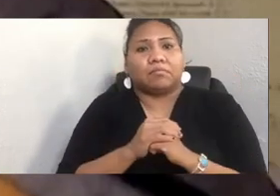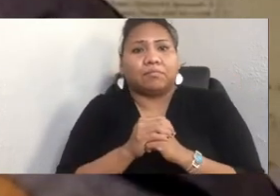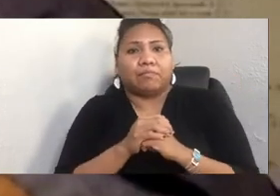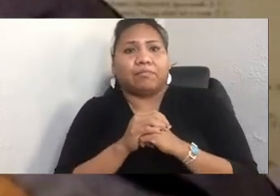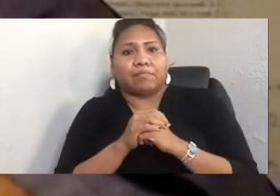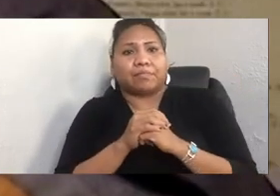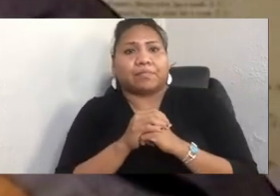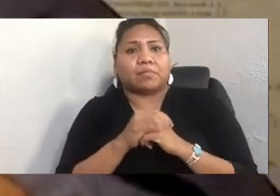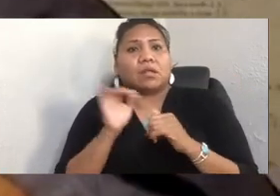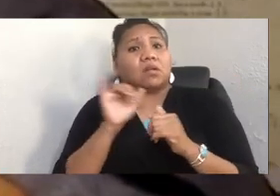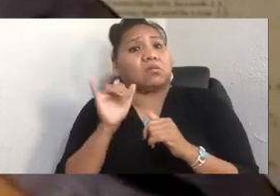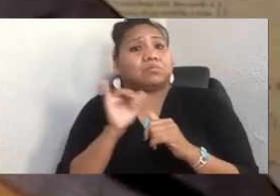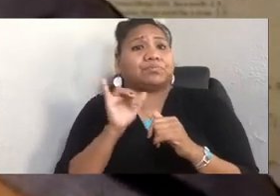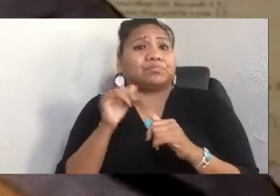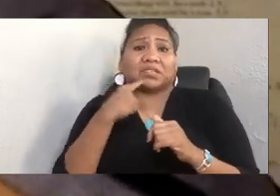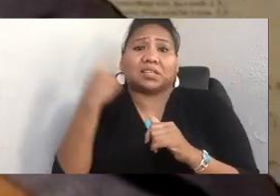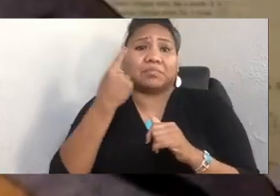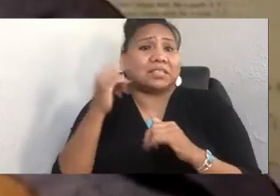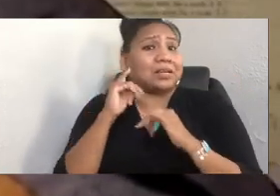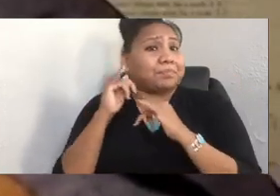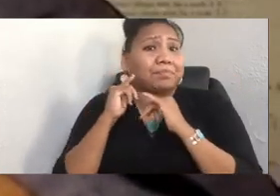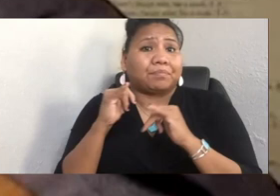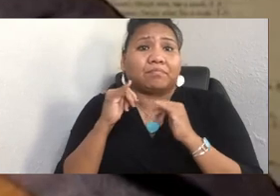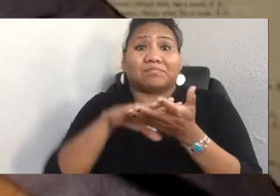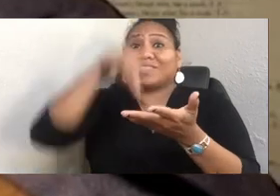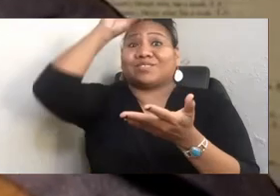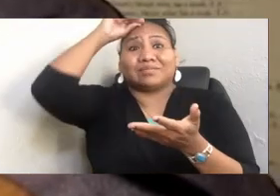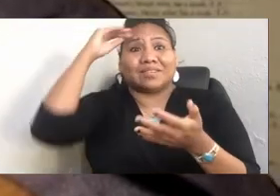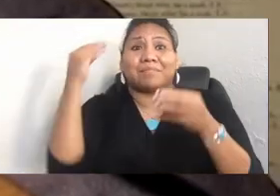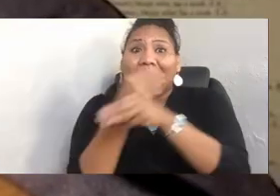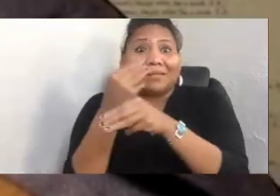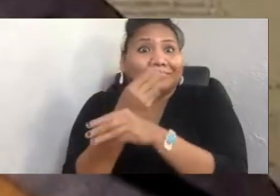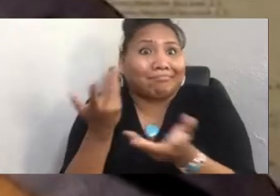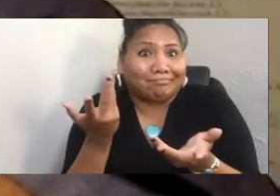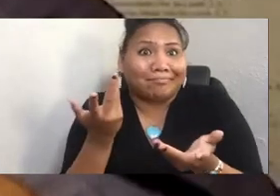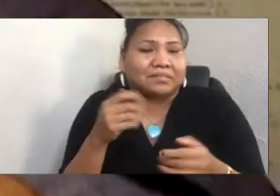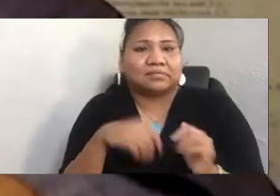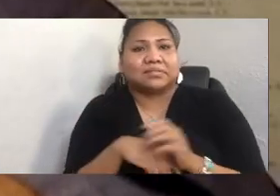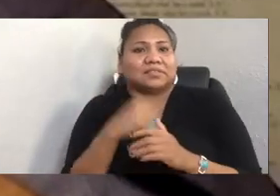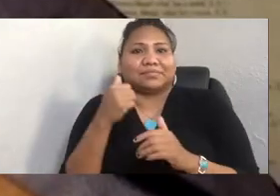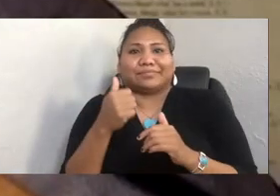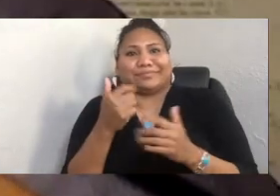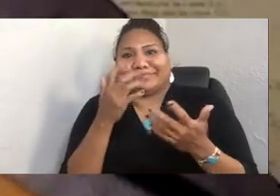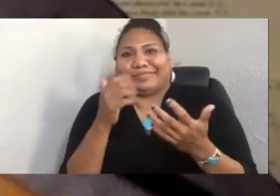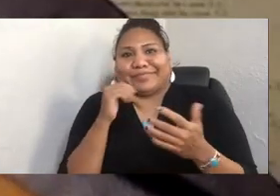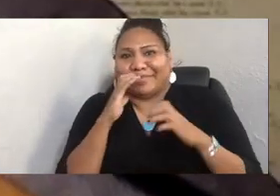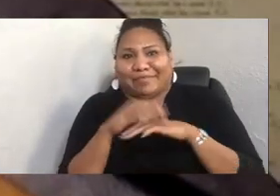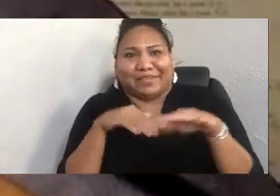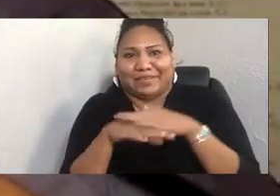It's like, well you learned math. You probably weren't comfortable with math at one point. Or you learned these other topics.